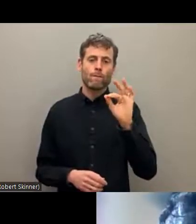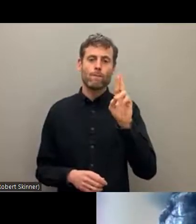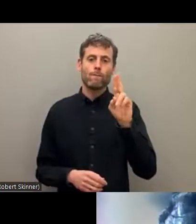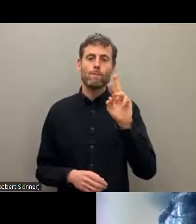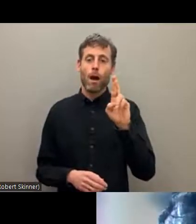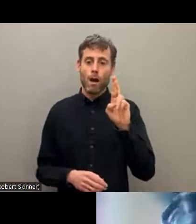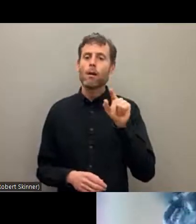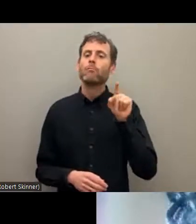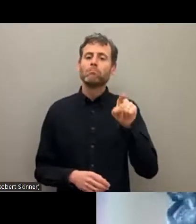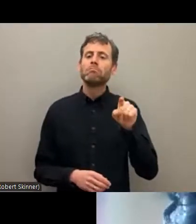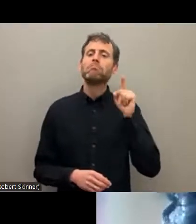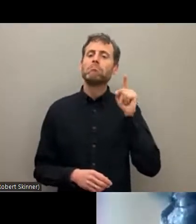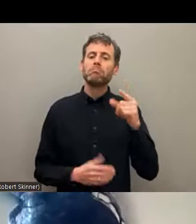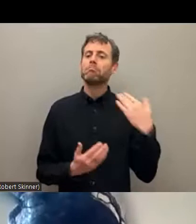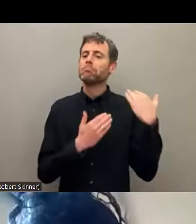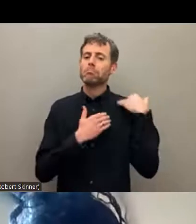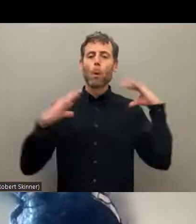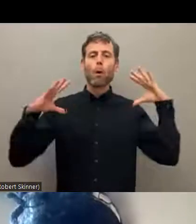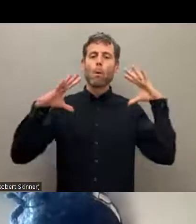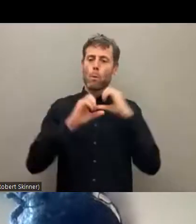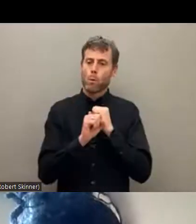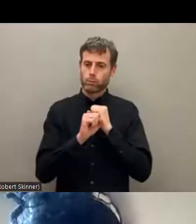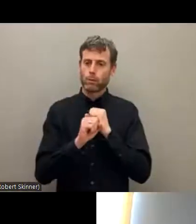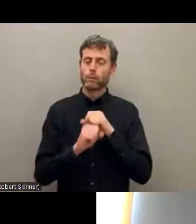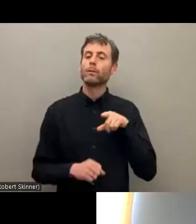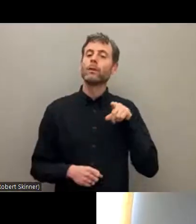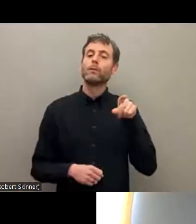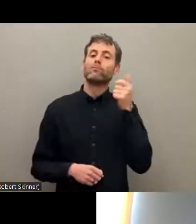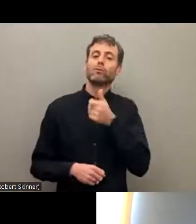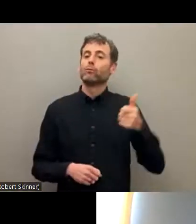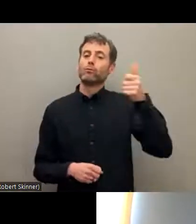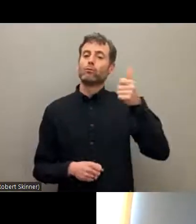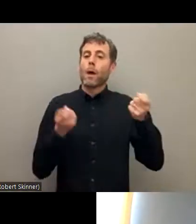Olga Montúfar is theco chair of the Indigenous Persons with Disabilities